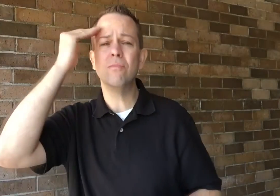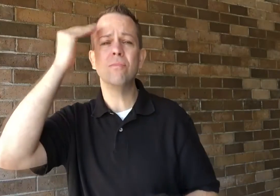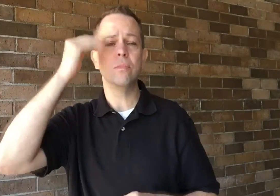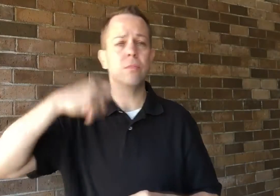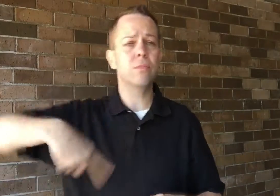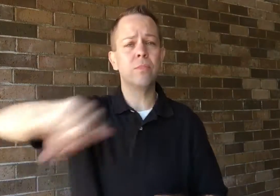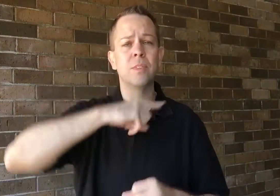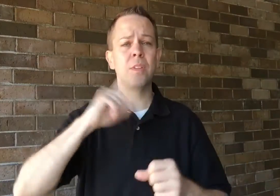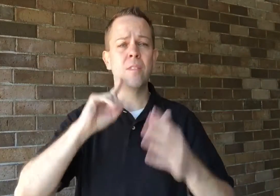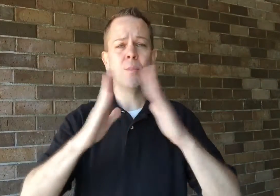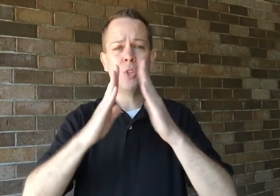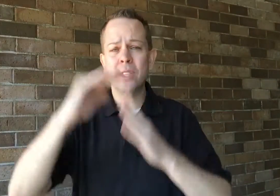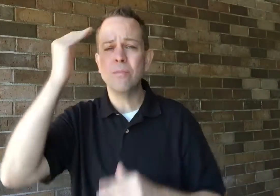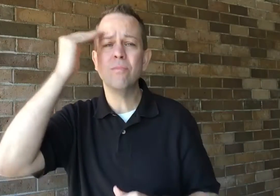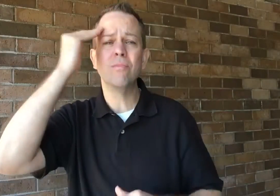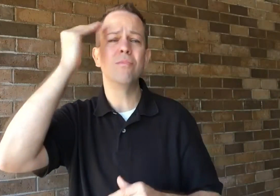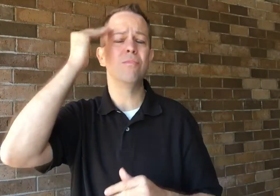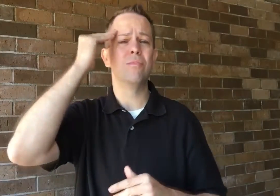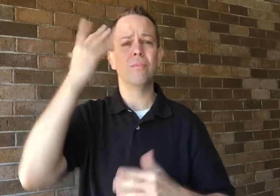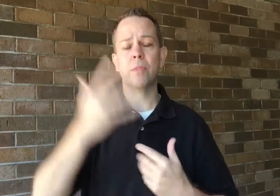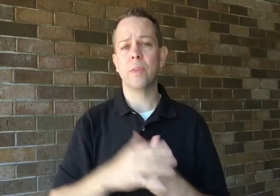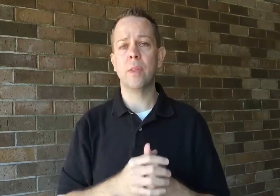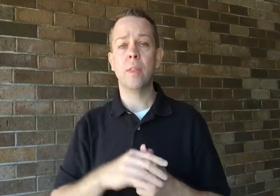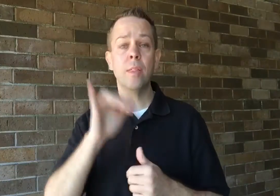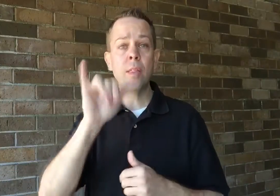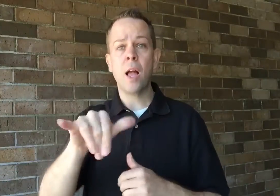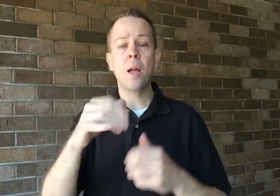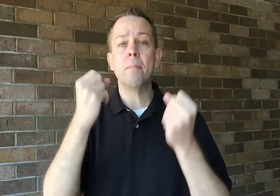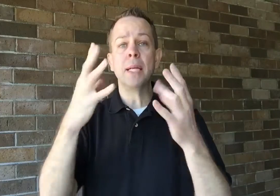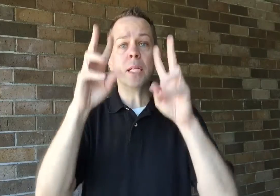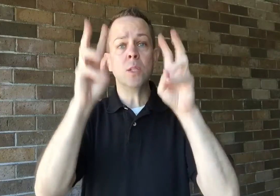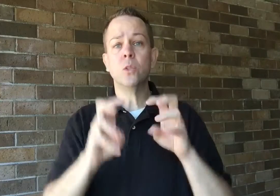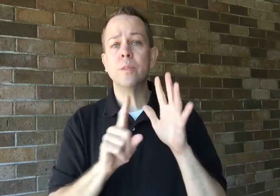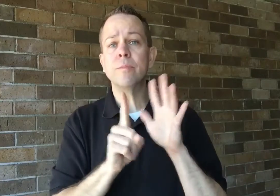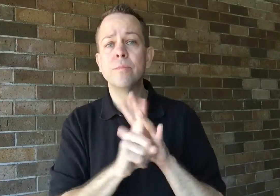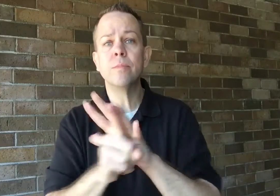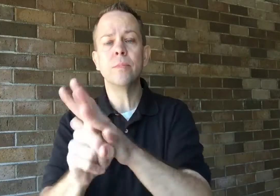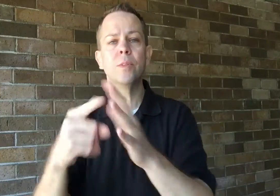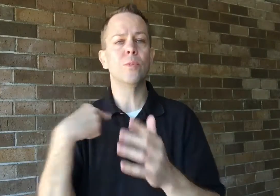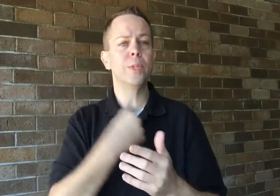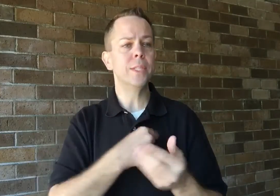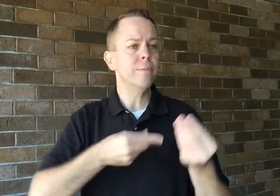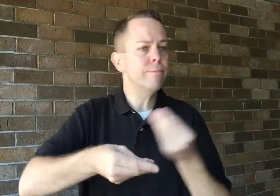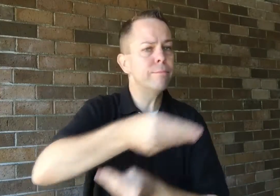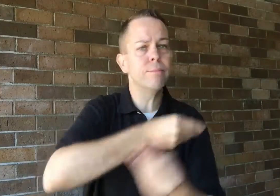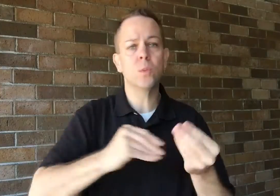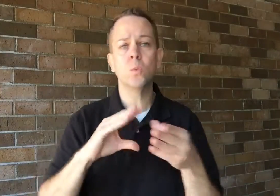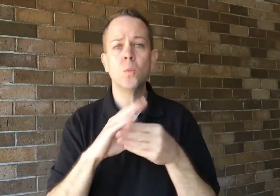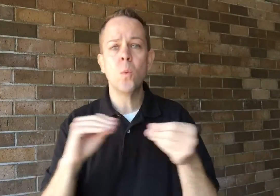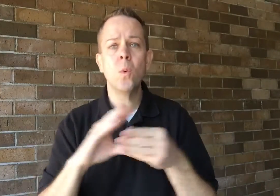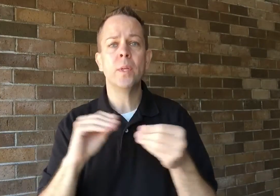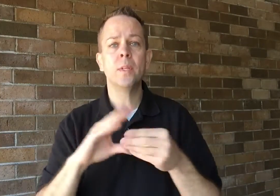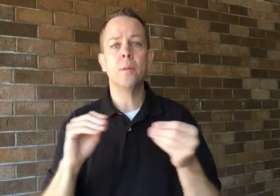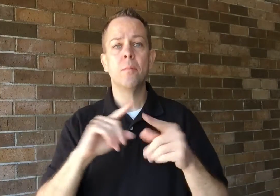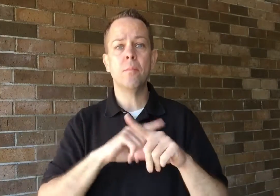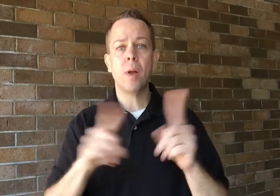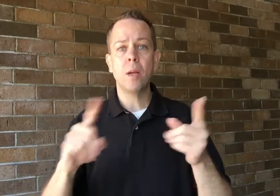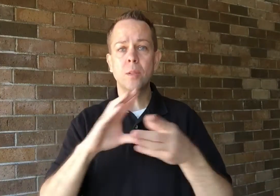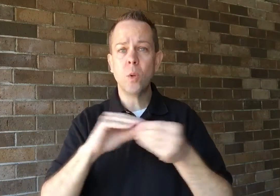We know these issues, we pass the stories around,